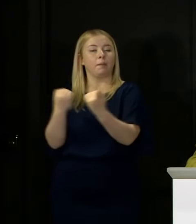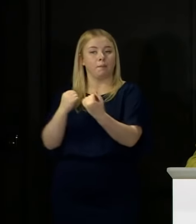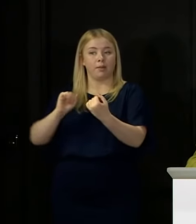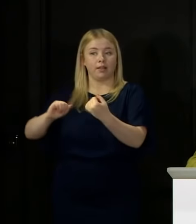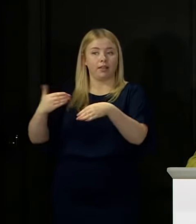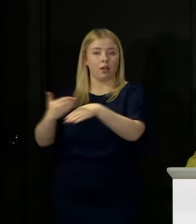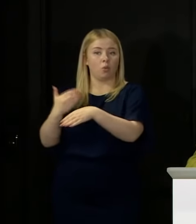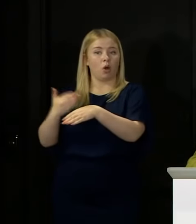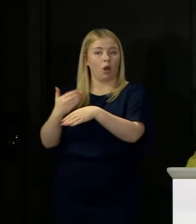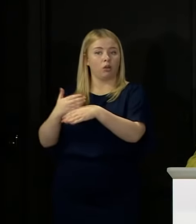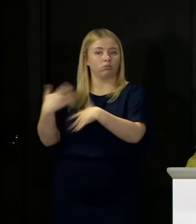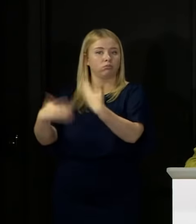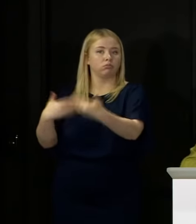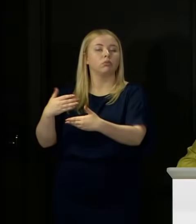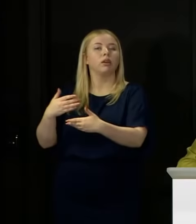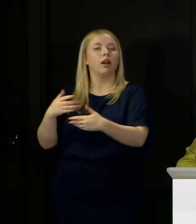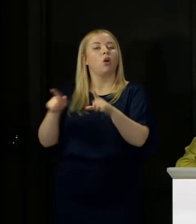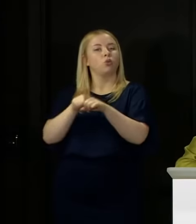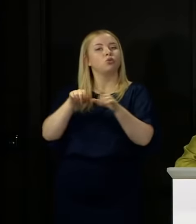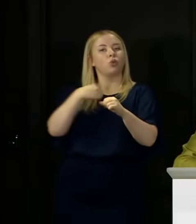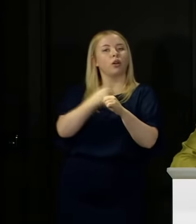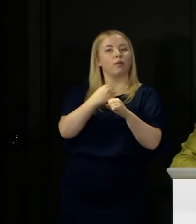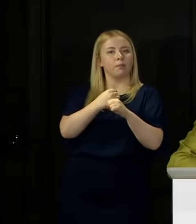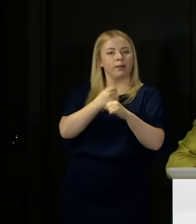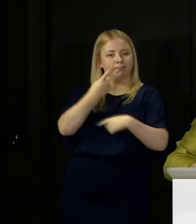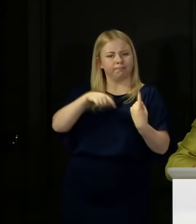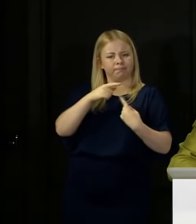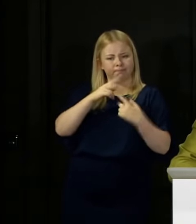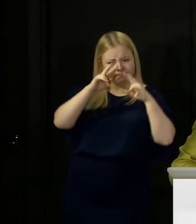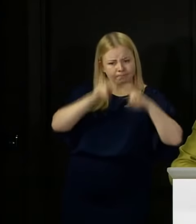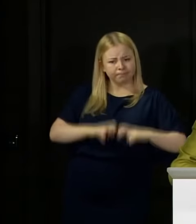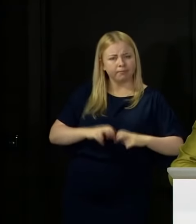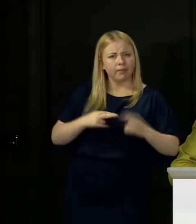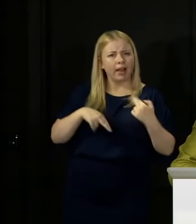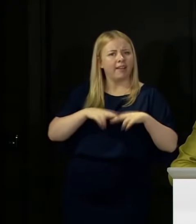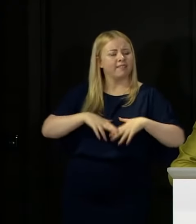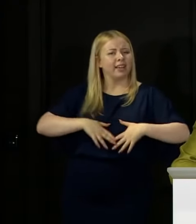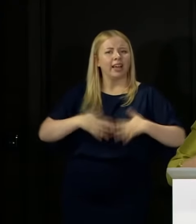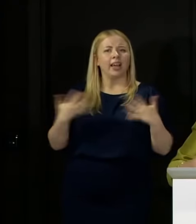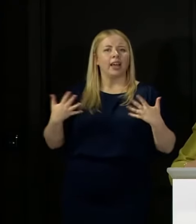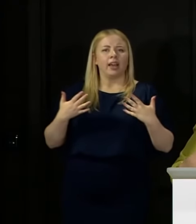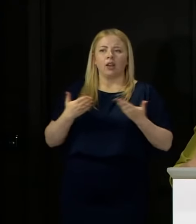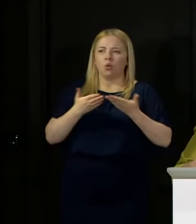that it is leading, the Government will also be looking at whether there are any wider